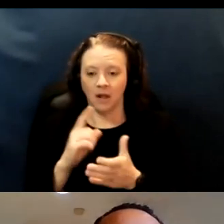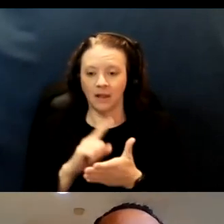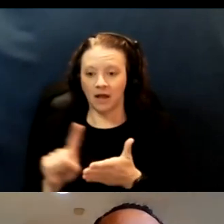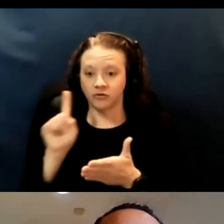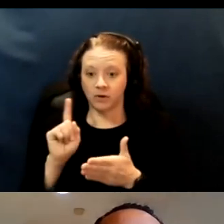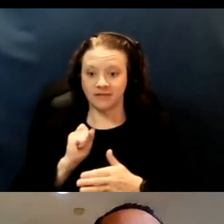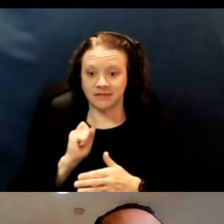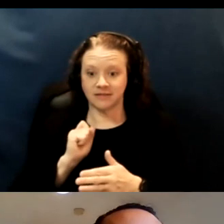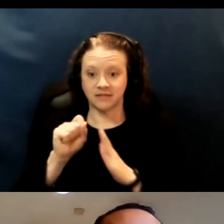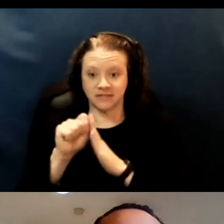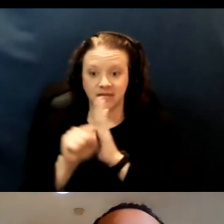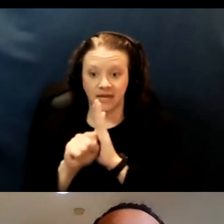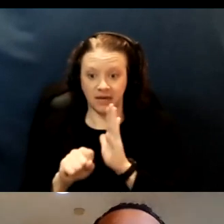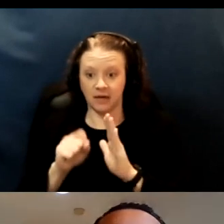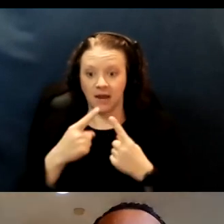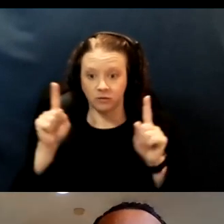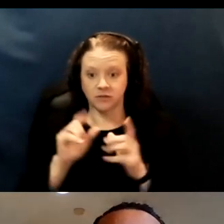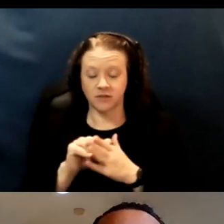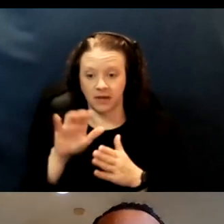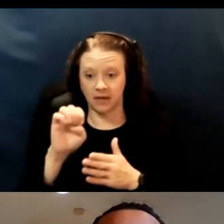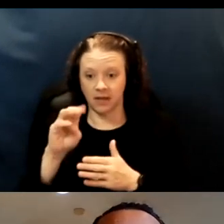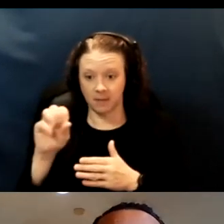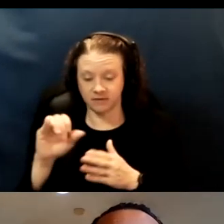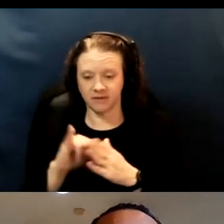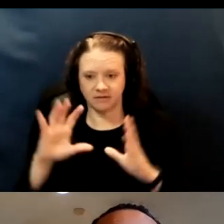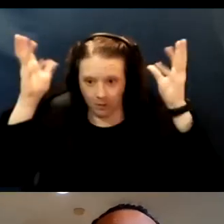that is ambulances across the state,